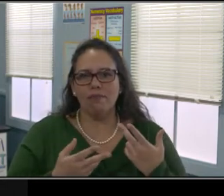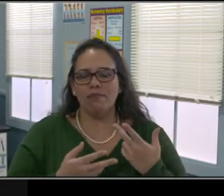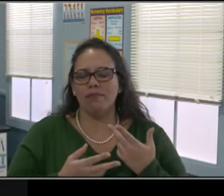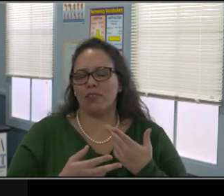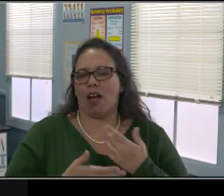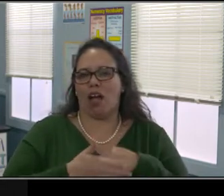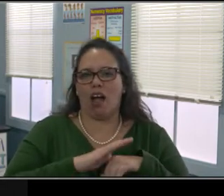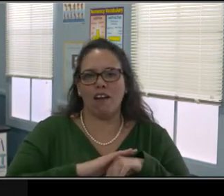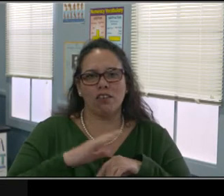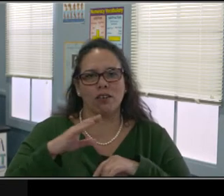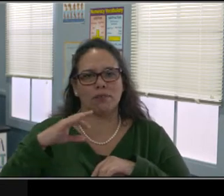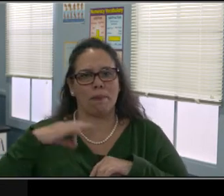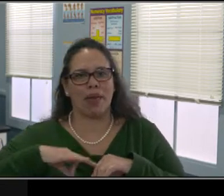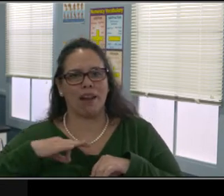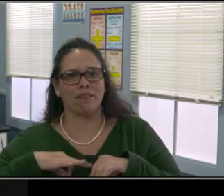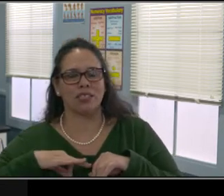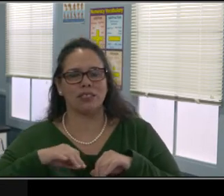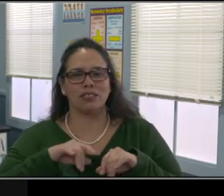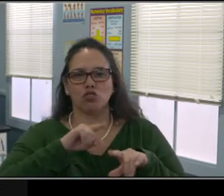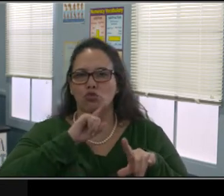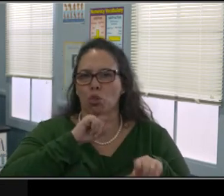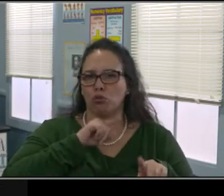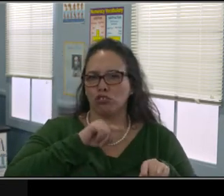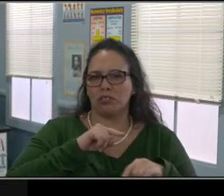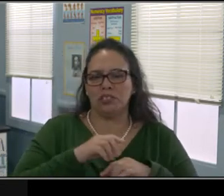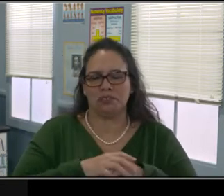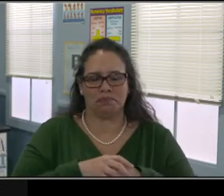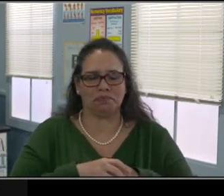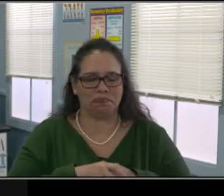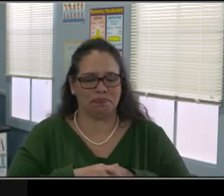Just completing assignment is a good thing. Next slide.